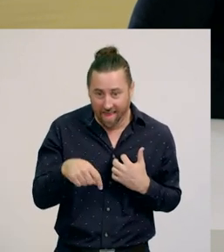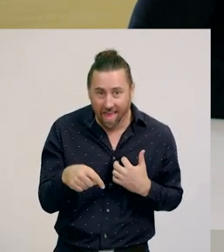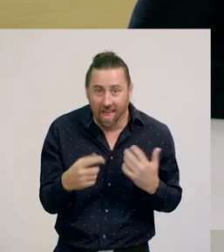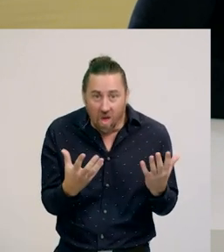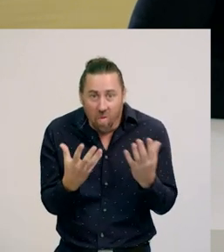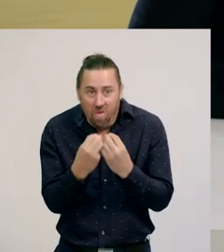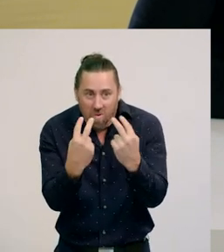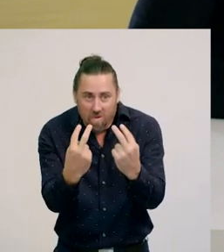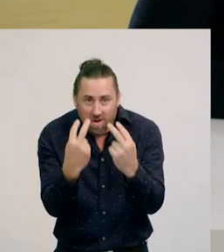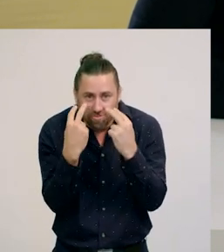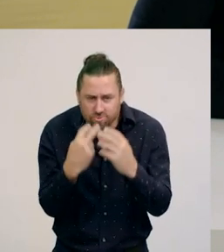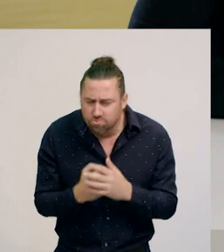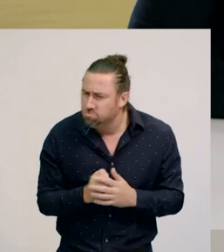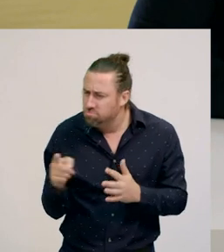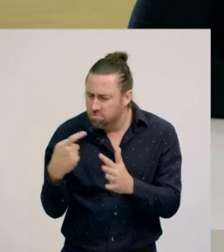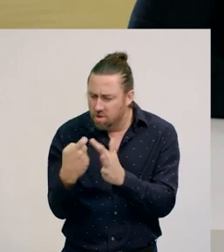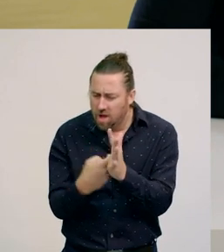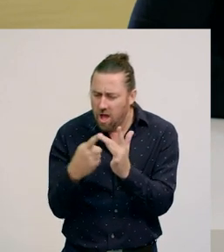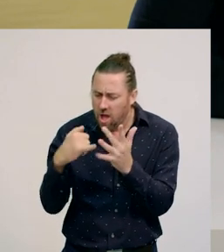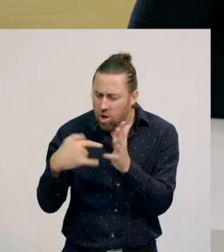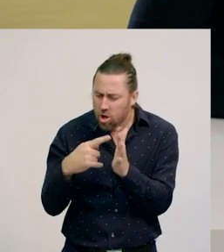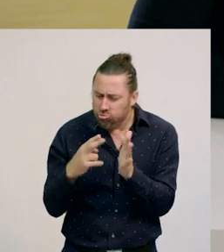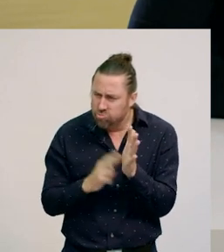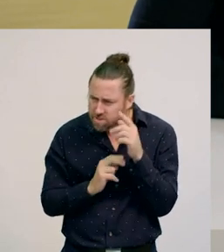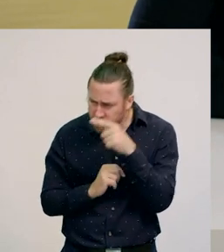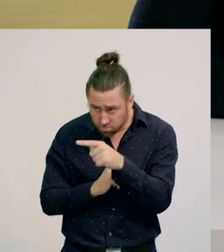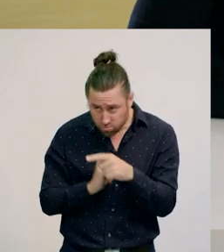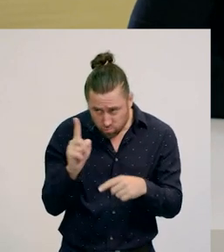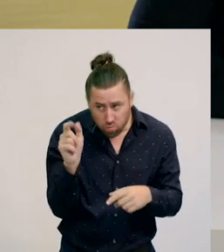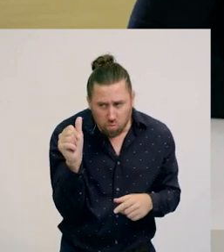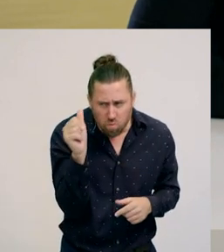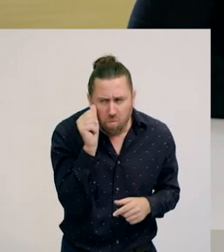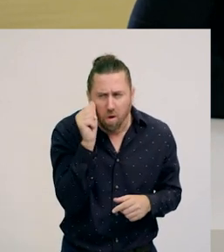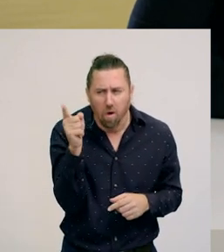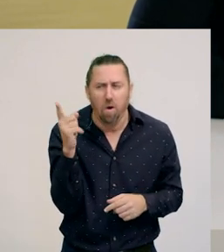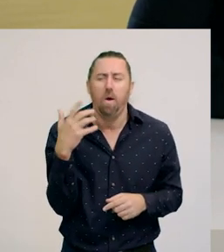Kristen, did you know that sometimes when you want to know how many there are,